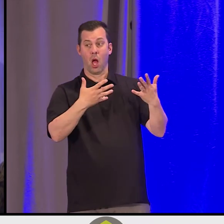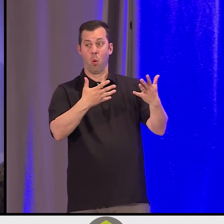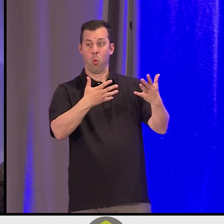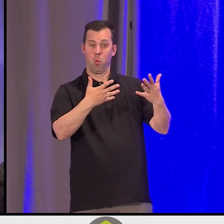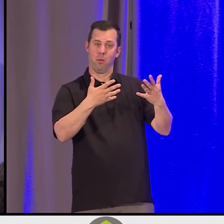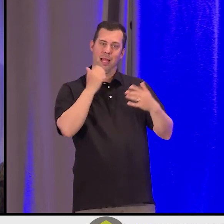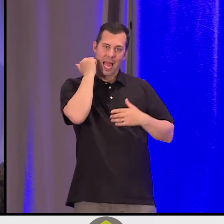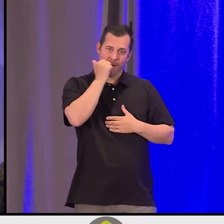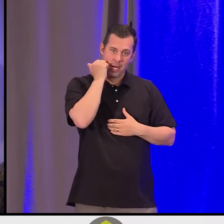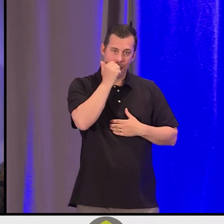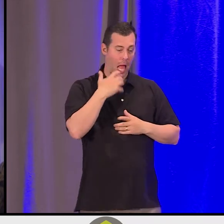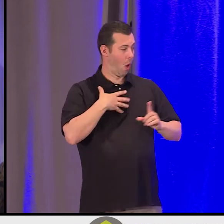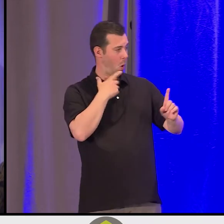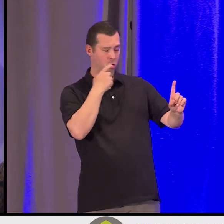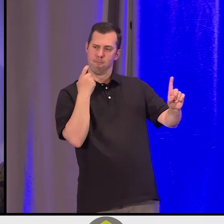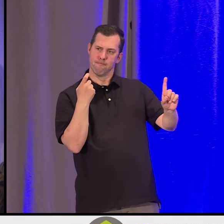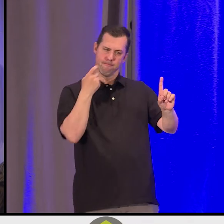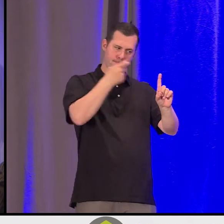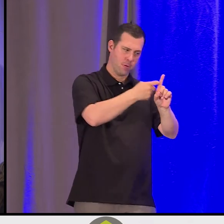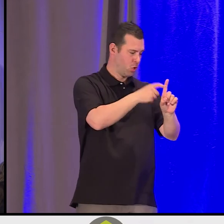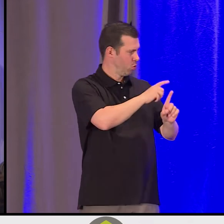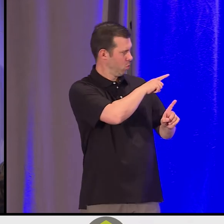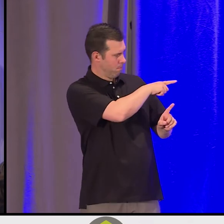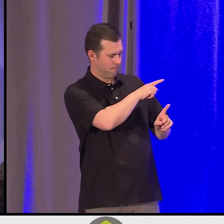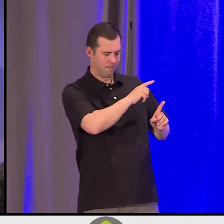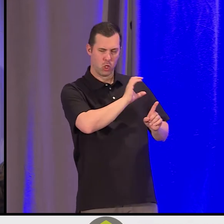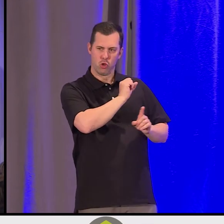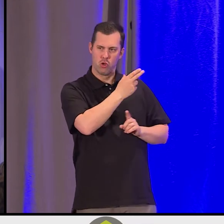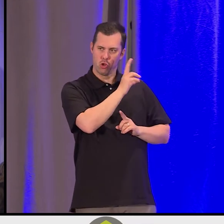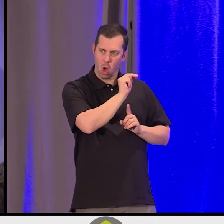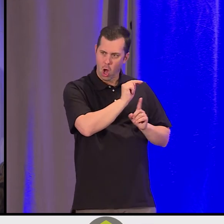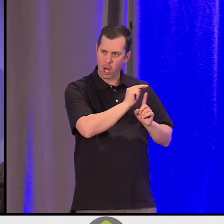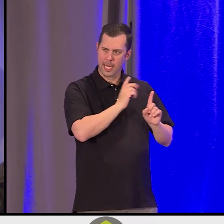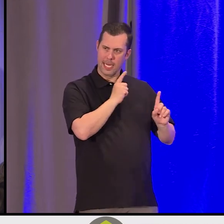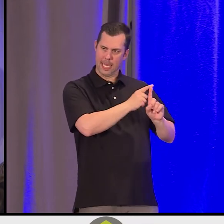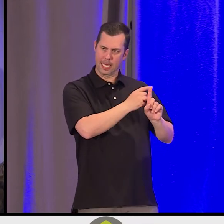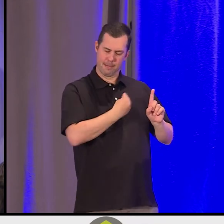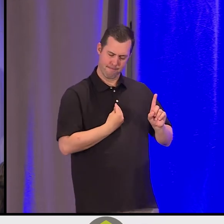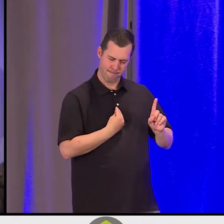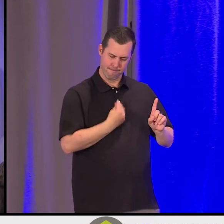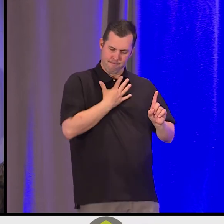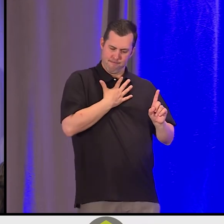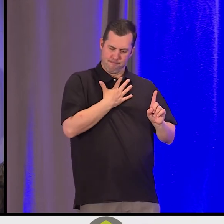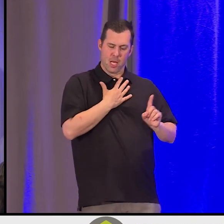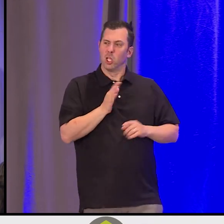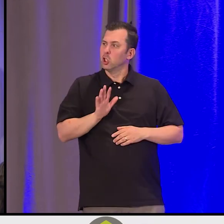to Shawn's [Indigenous language]. I want to contribute to the wellbeing and the happiness of each of your [Indigenous language],